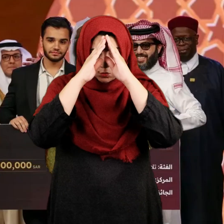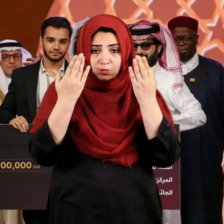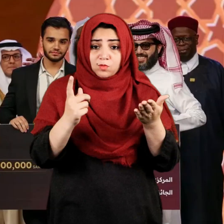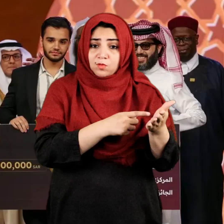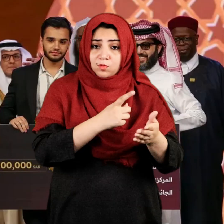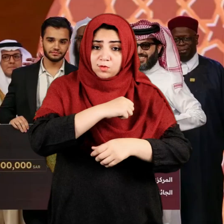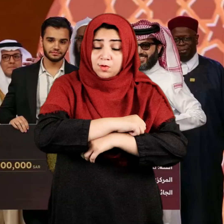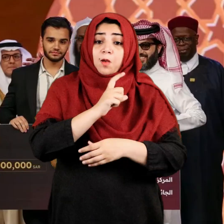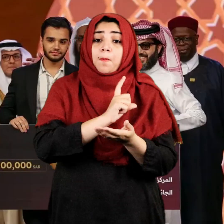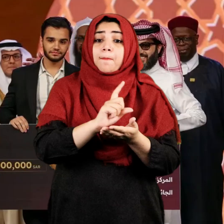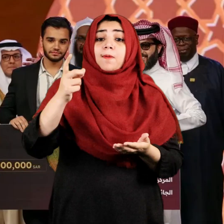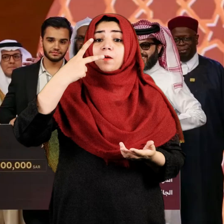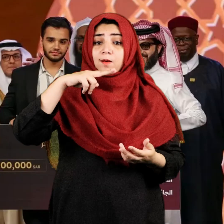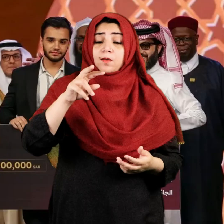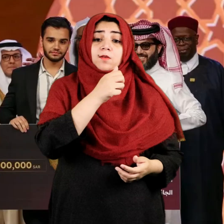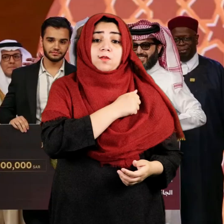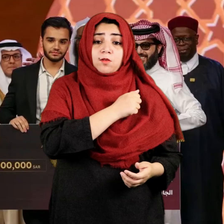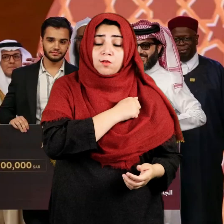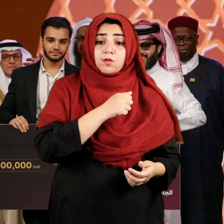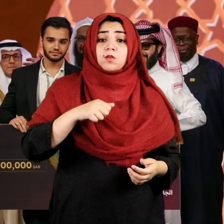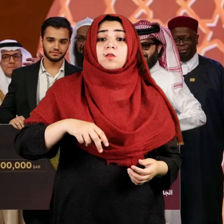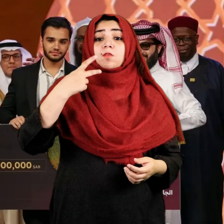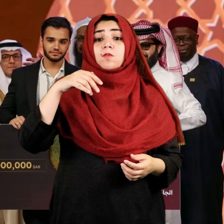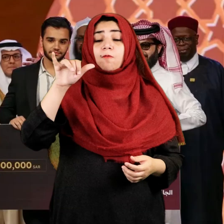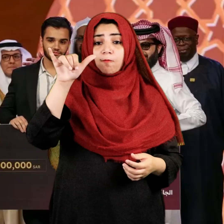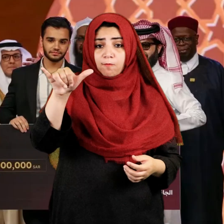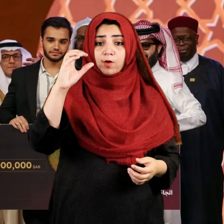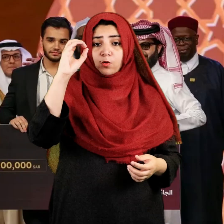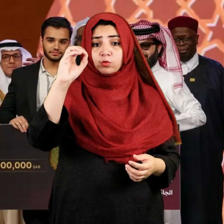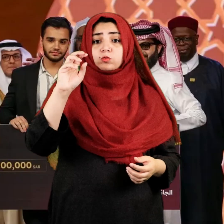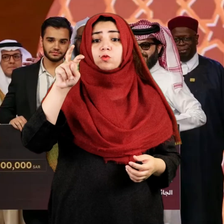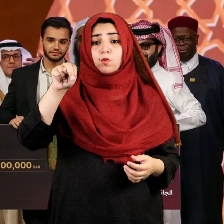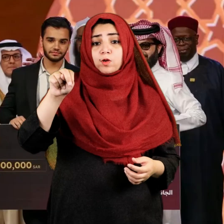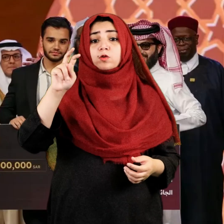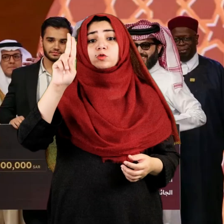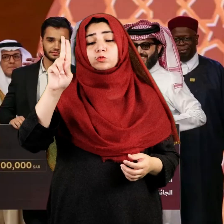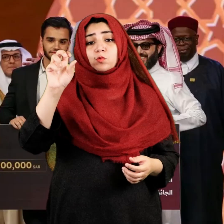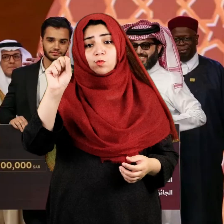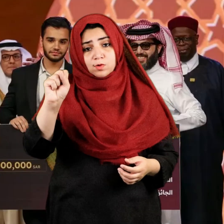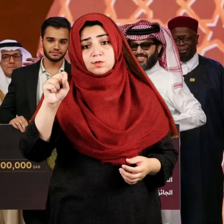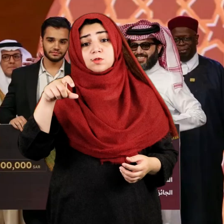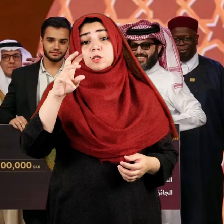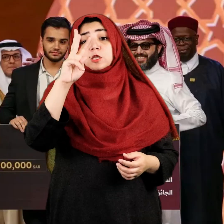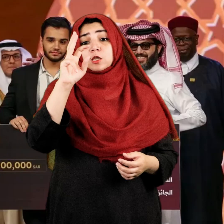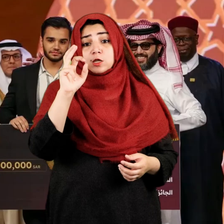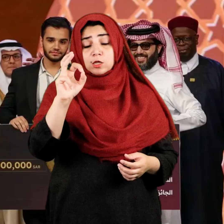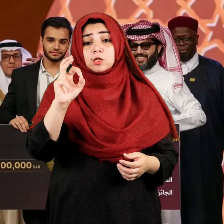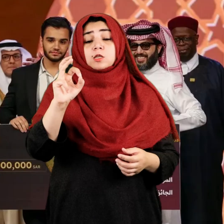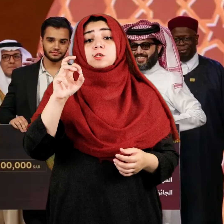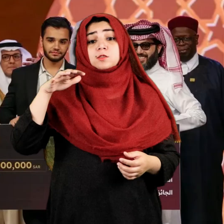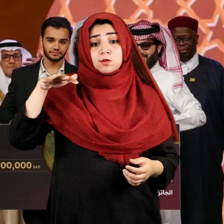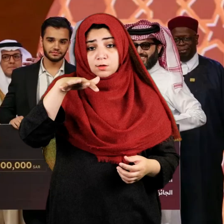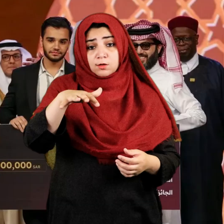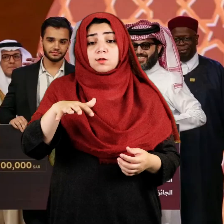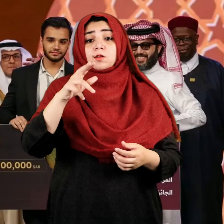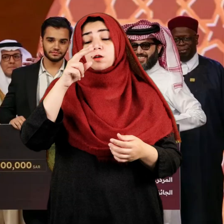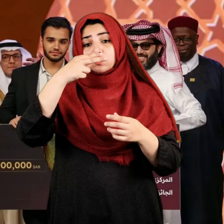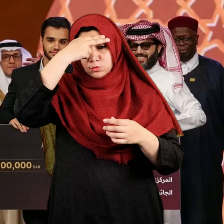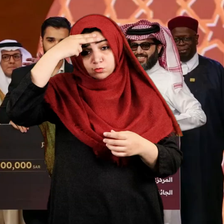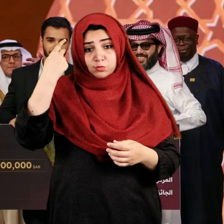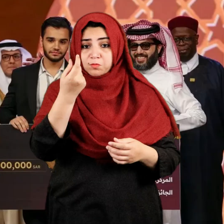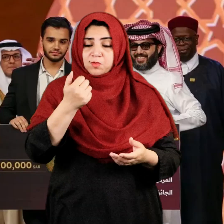Iran's Younis Shah took first place in the recitation competition and was given 3 million Saudi Riyals as a prize.